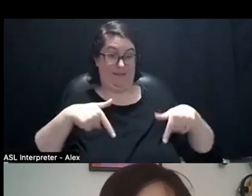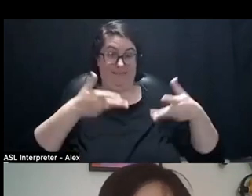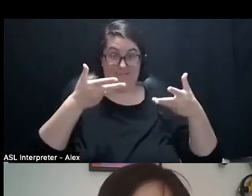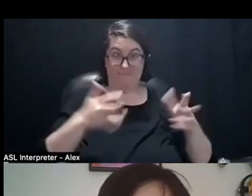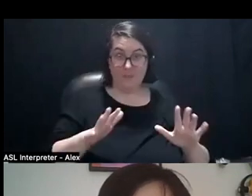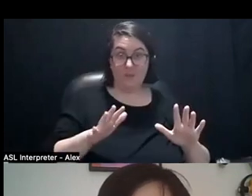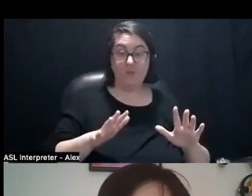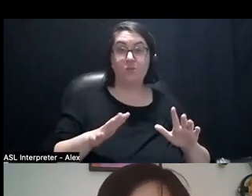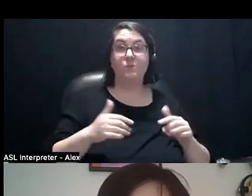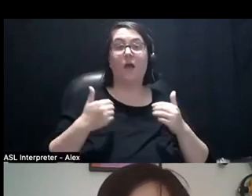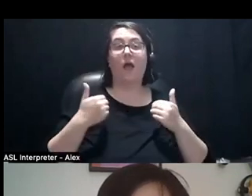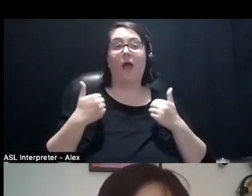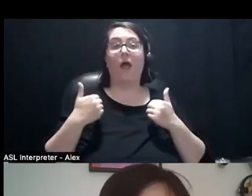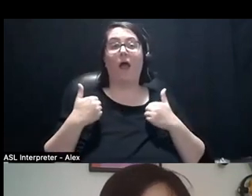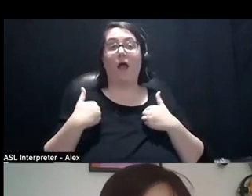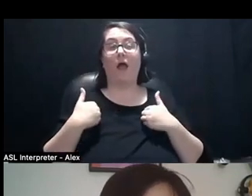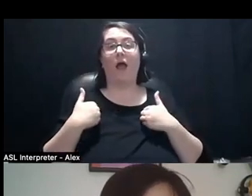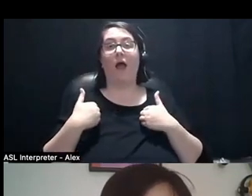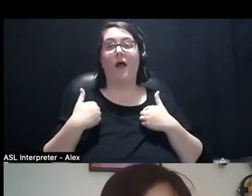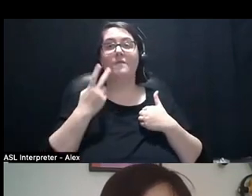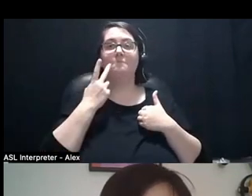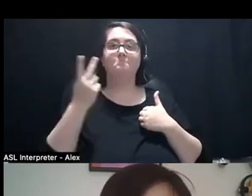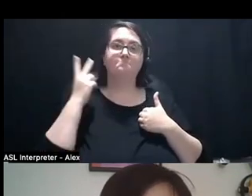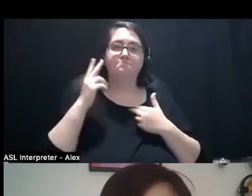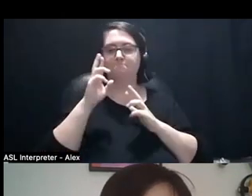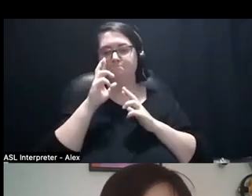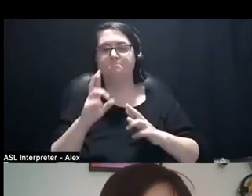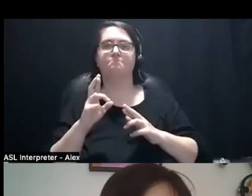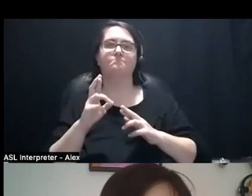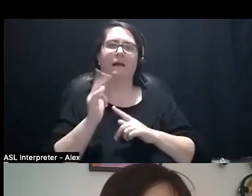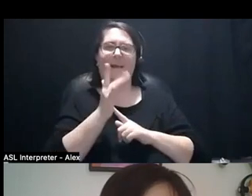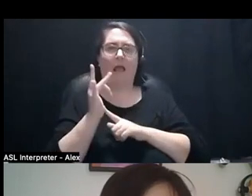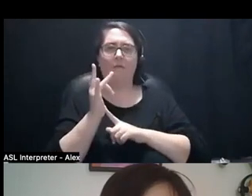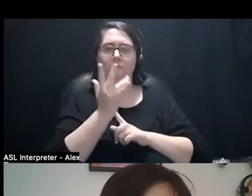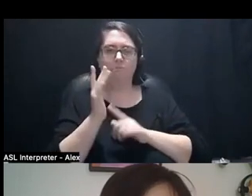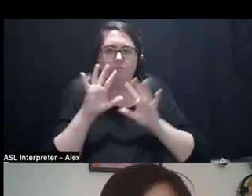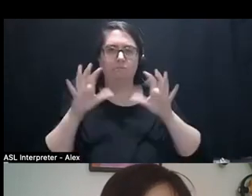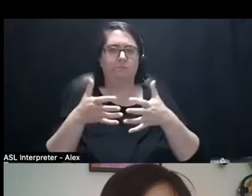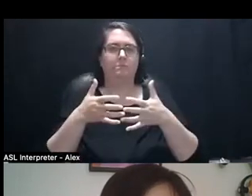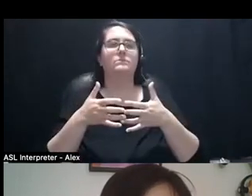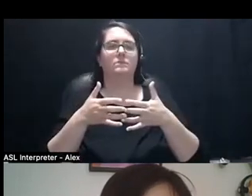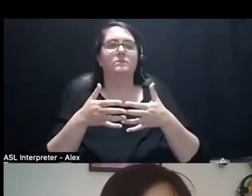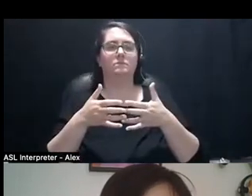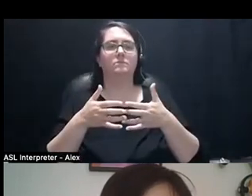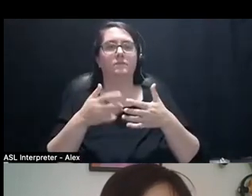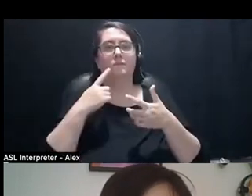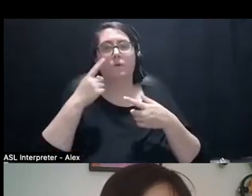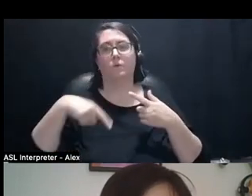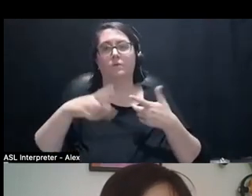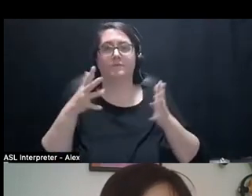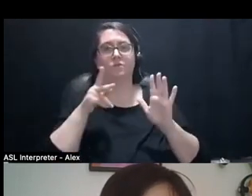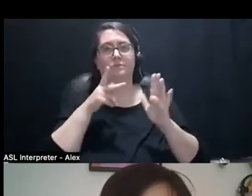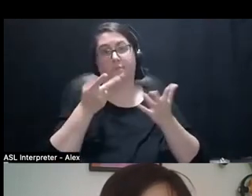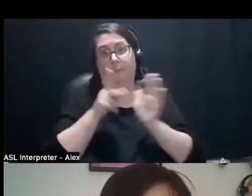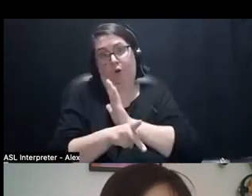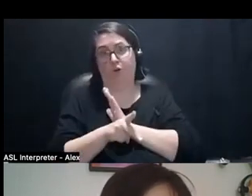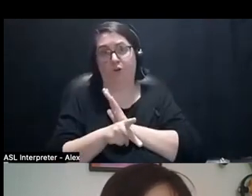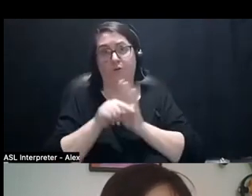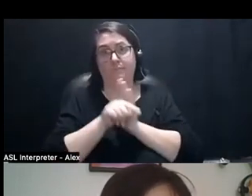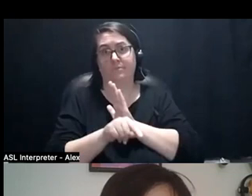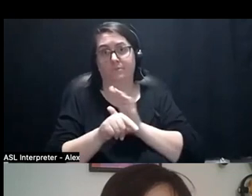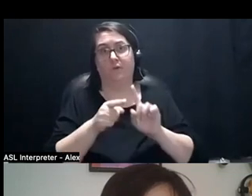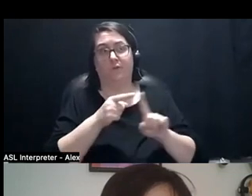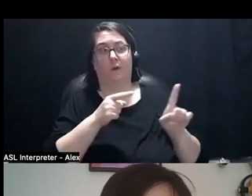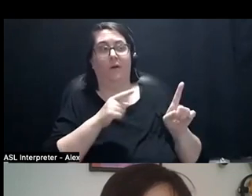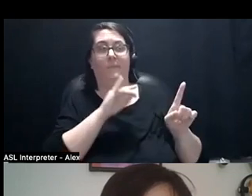there is a vigil for those who have been, essentially murdered, by the Israeli military in the last two weeks.